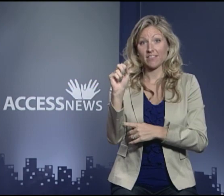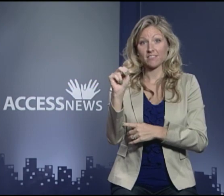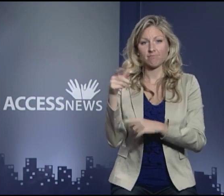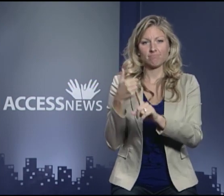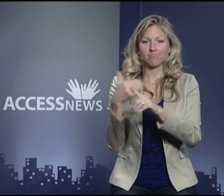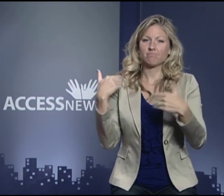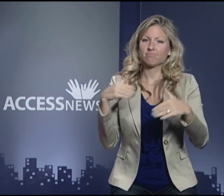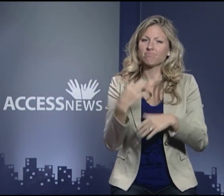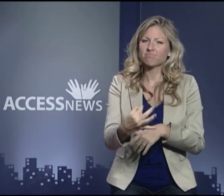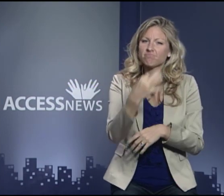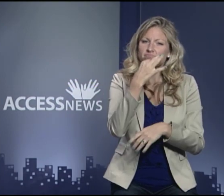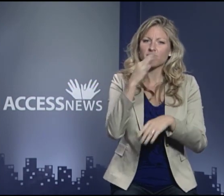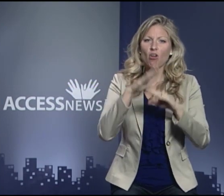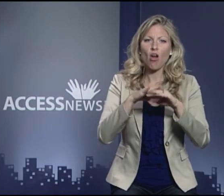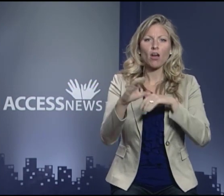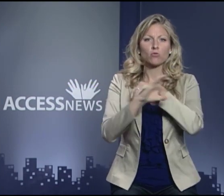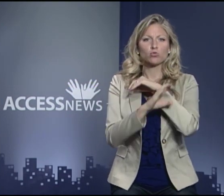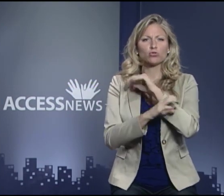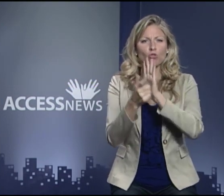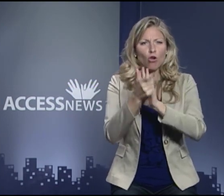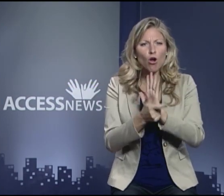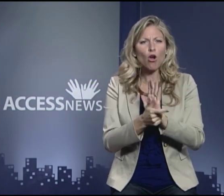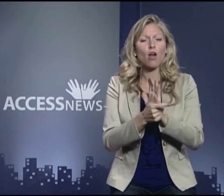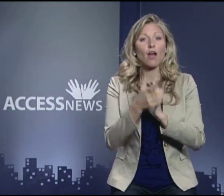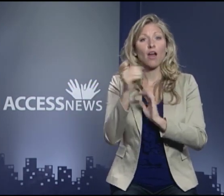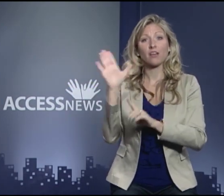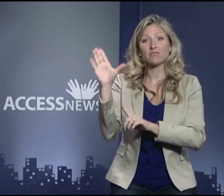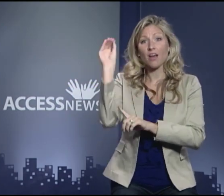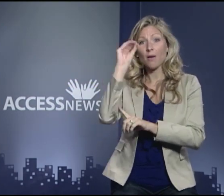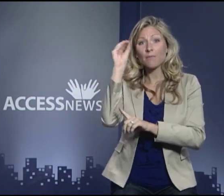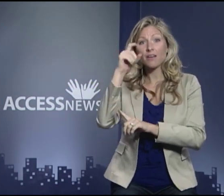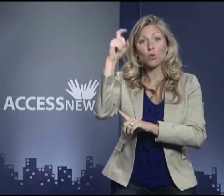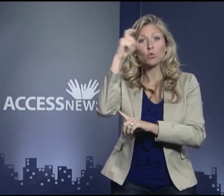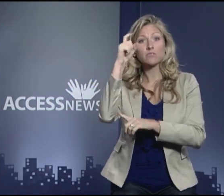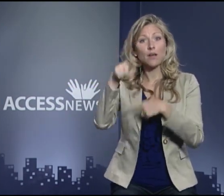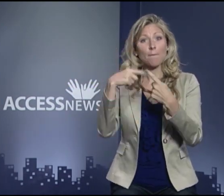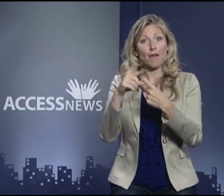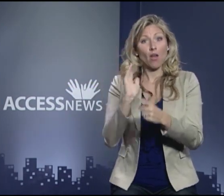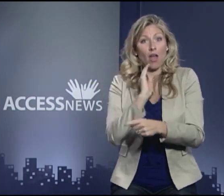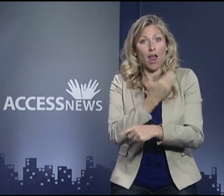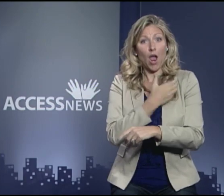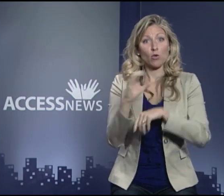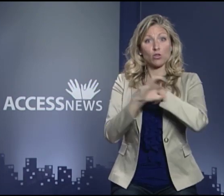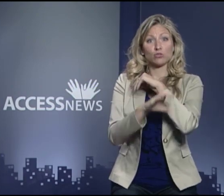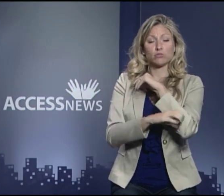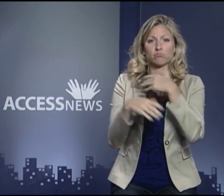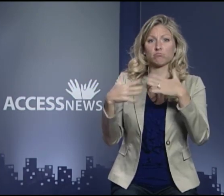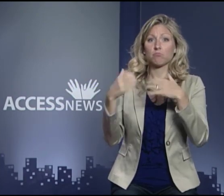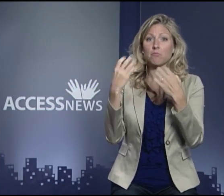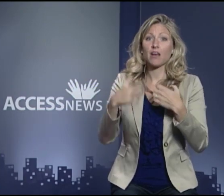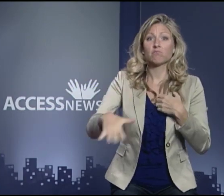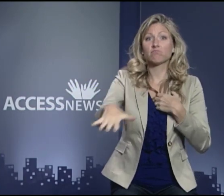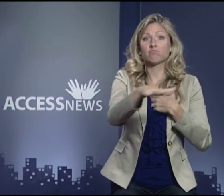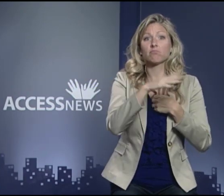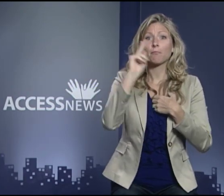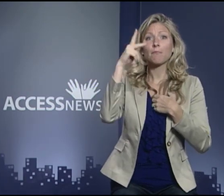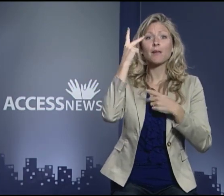Professor Levinson is an acknowledged expert on constitutional law, whose opinions and wisdom regarding our constitution are sought